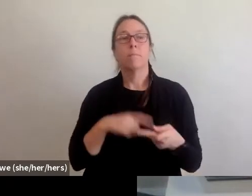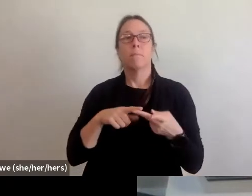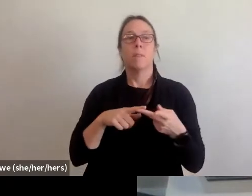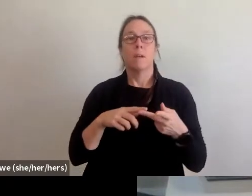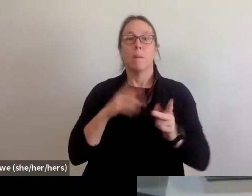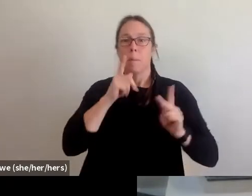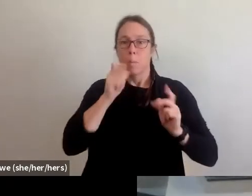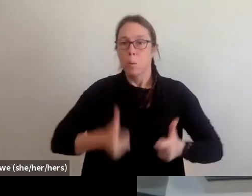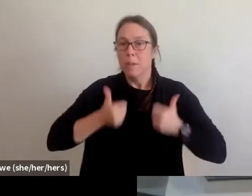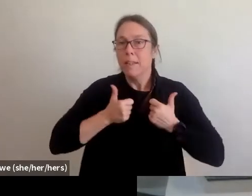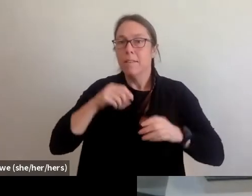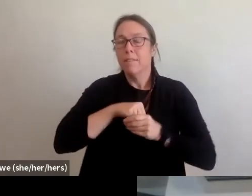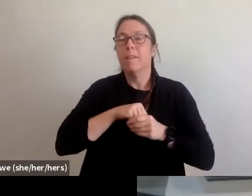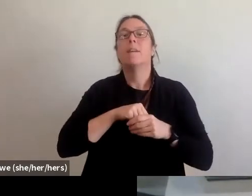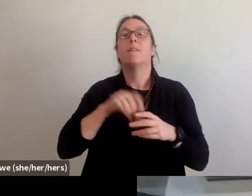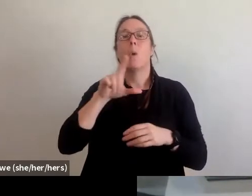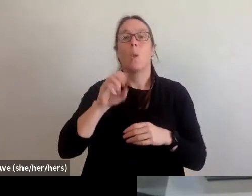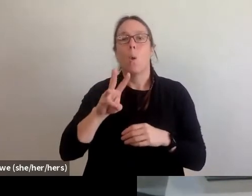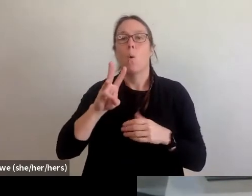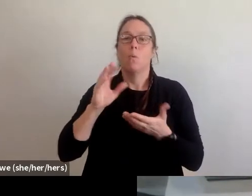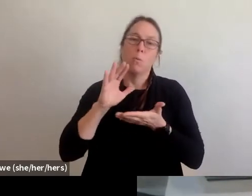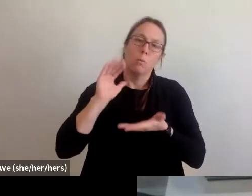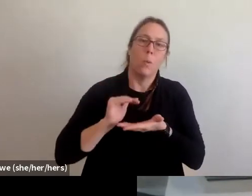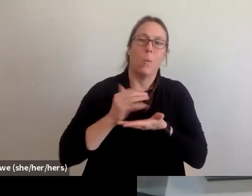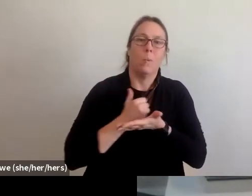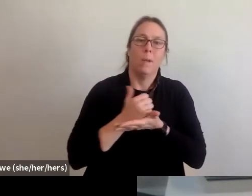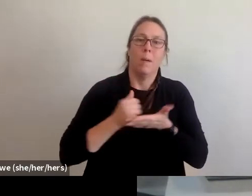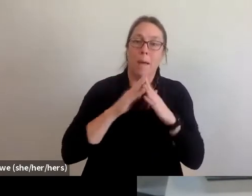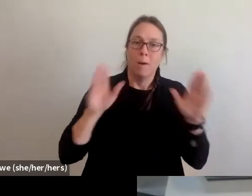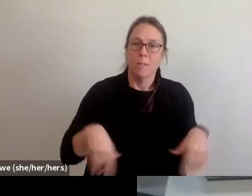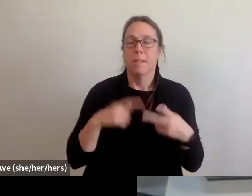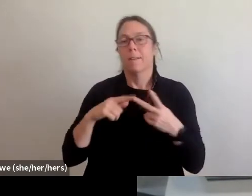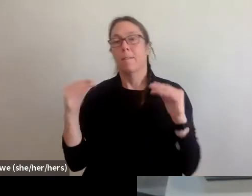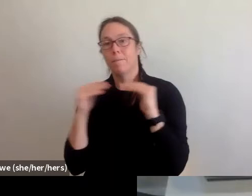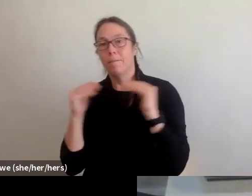nonprofit housing providers, homeless service providers, fair housing organizations, researchers,